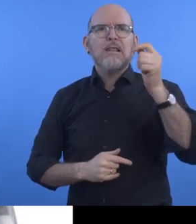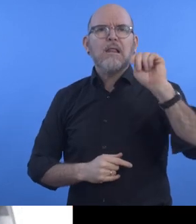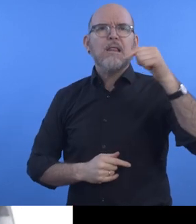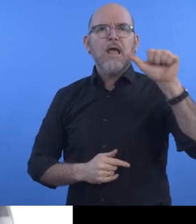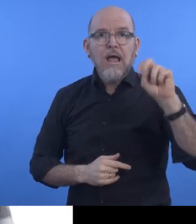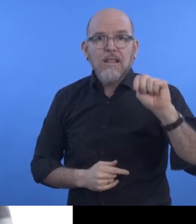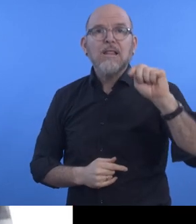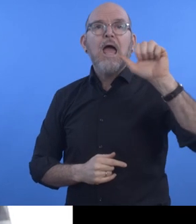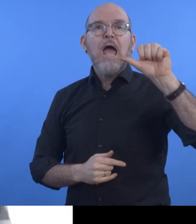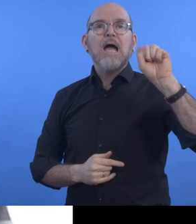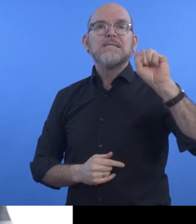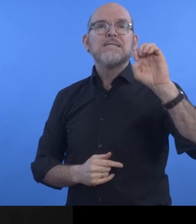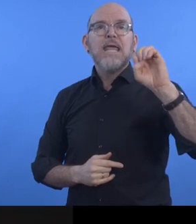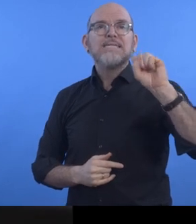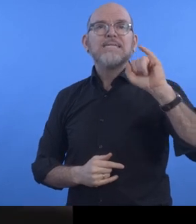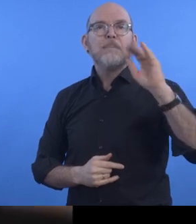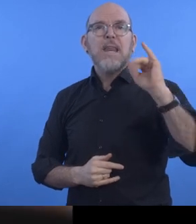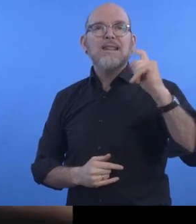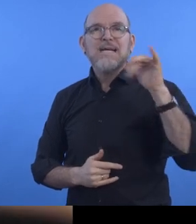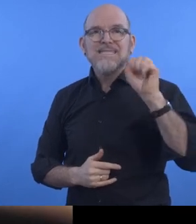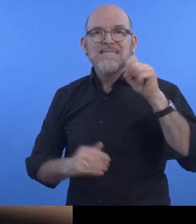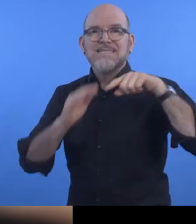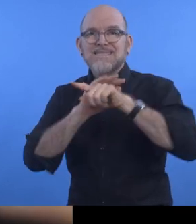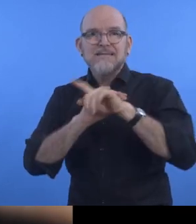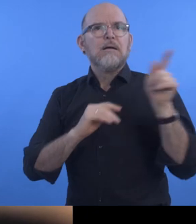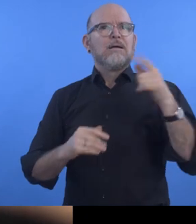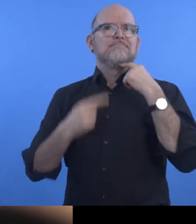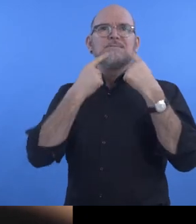These are shared under the #TantanganAksesibilitas.